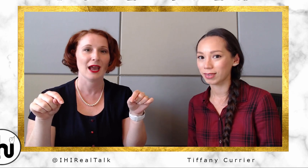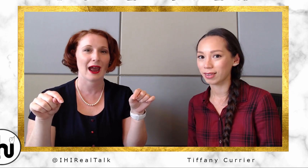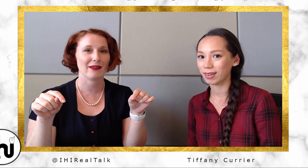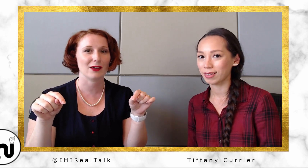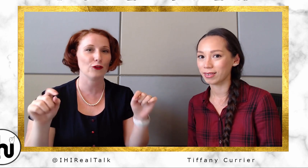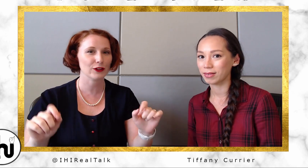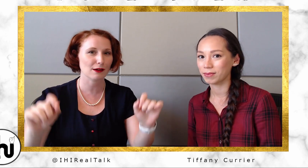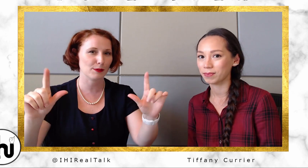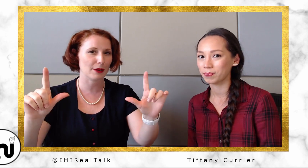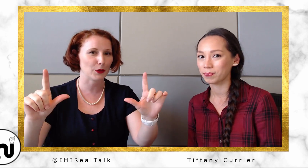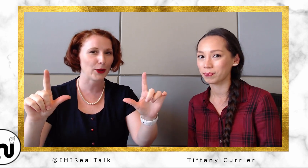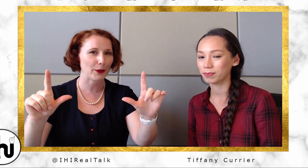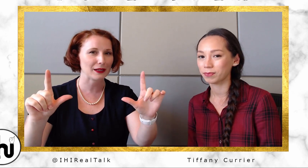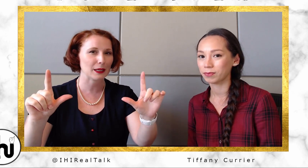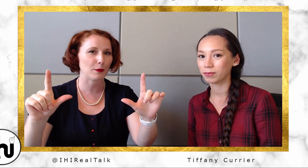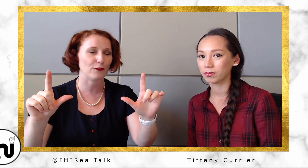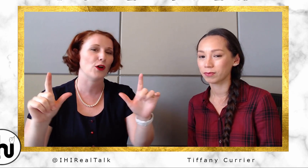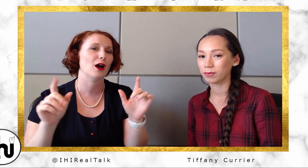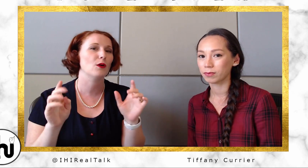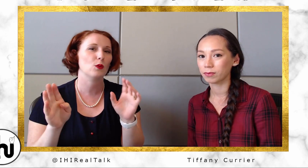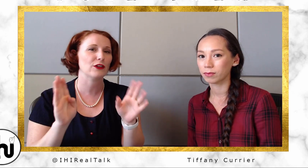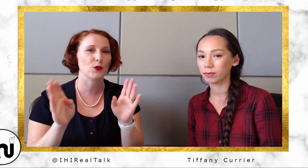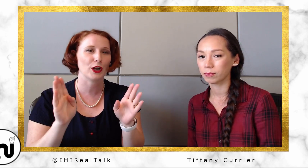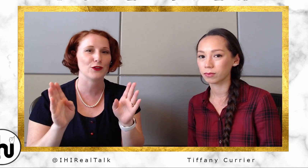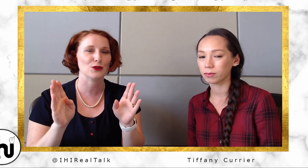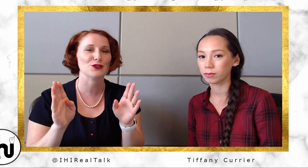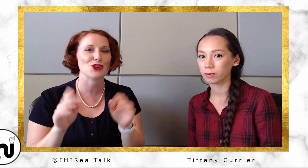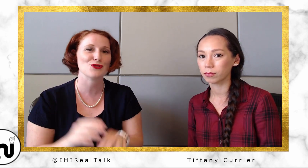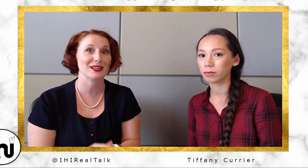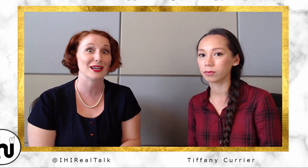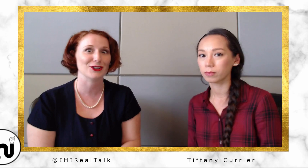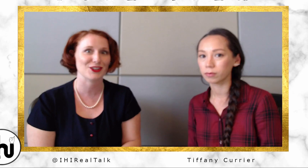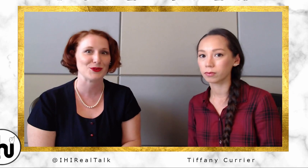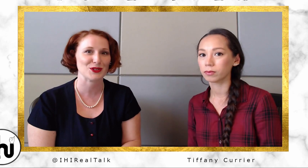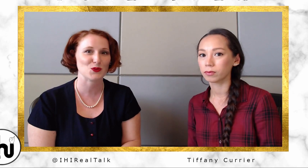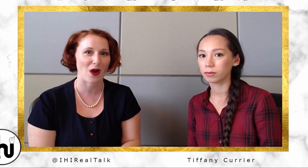And then hopefully, I'll be able to put up a clip of either one of those so that you can take a look at those as well.